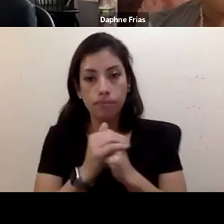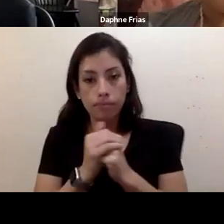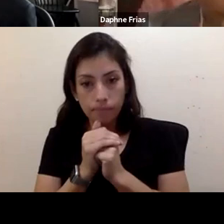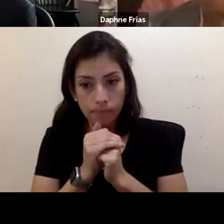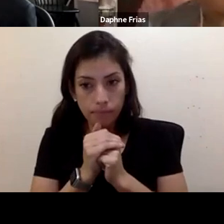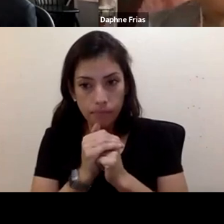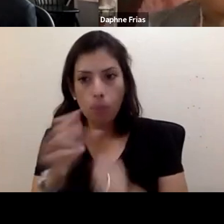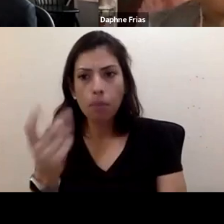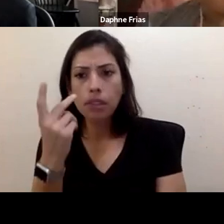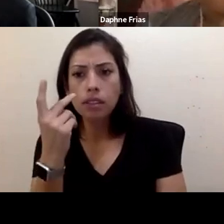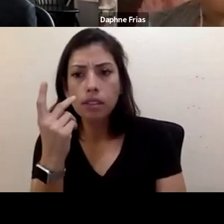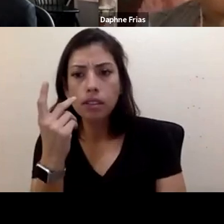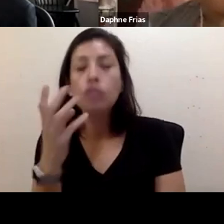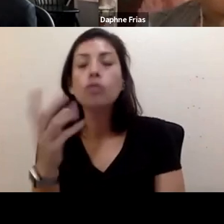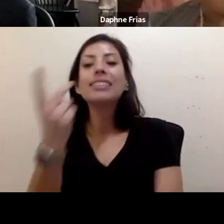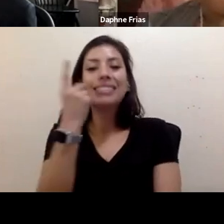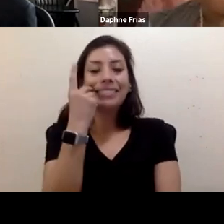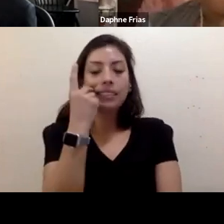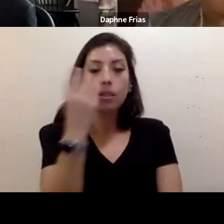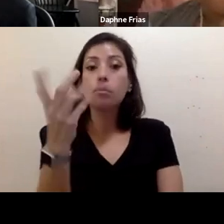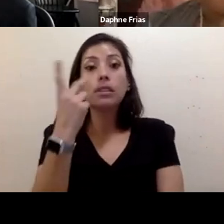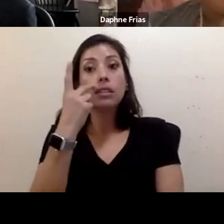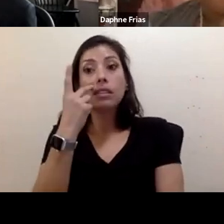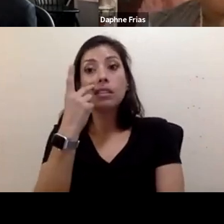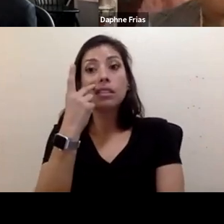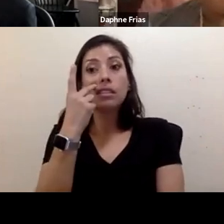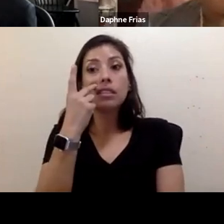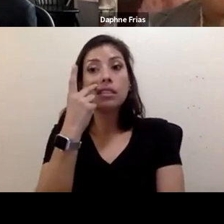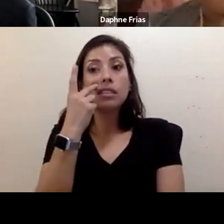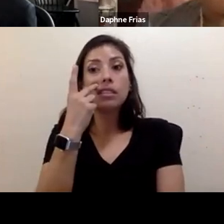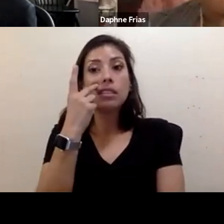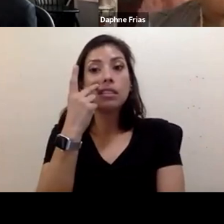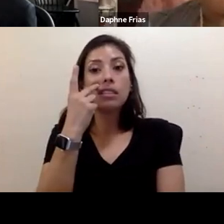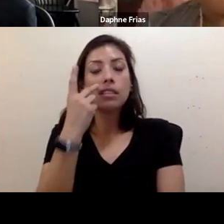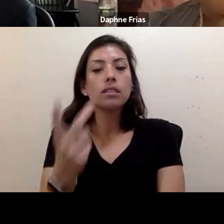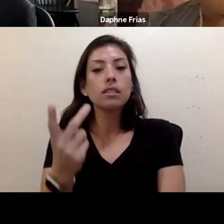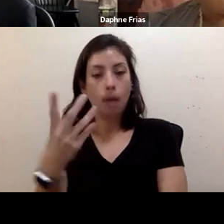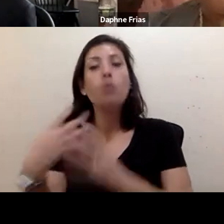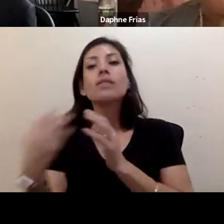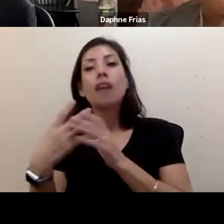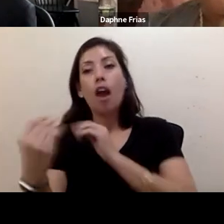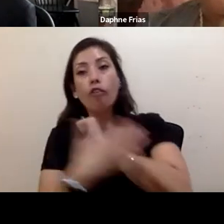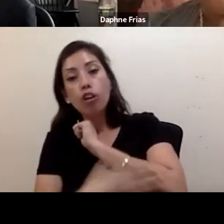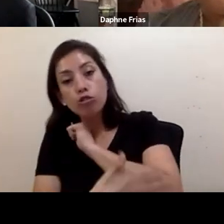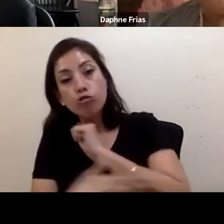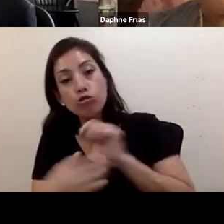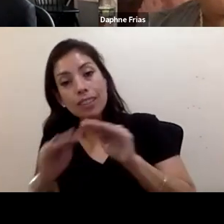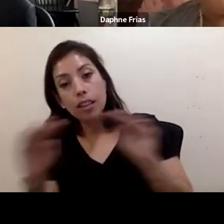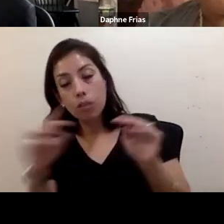that are looking outside of a jurisdictional boundary, outside of just a country level, because we are going to lose developmental land,